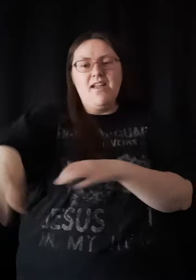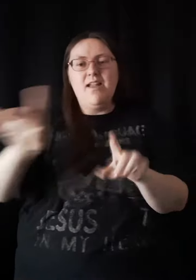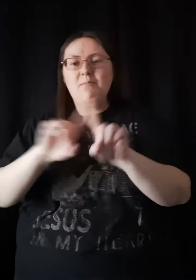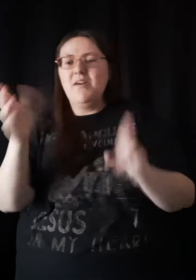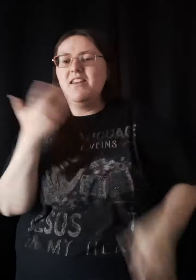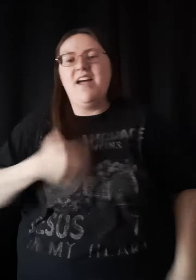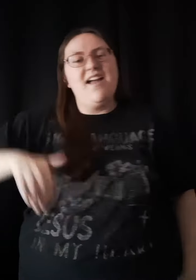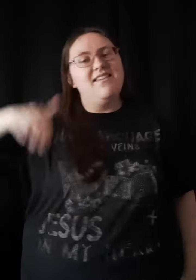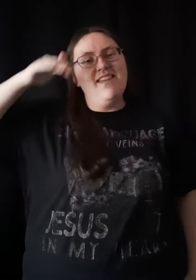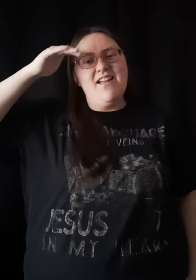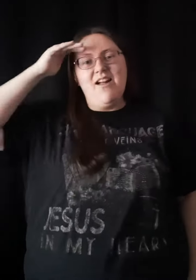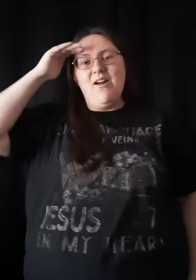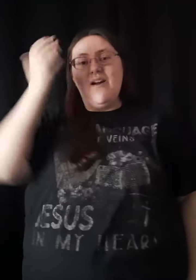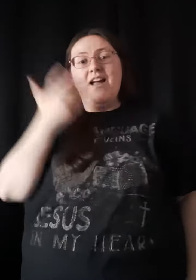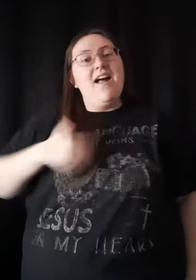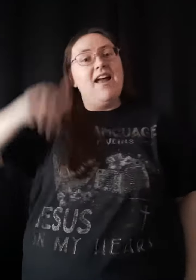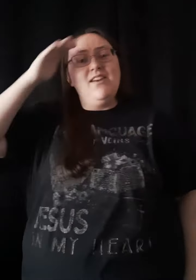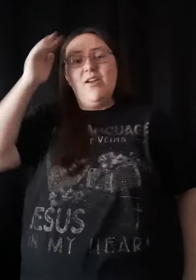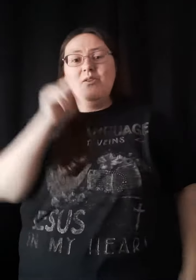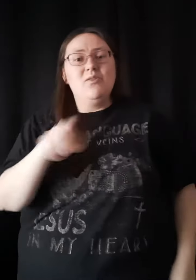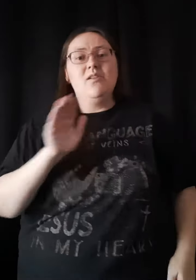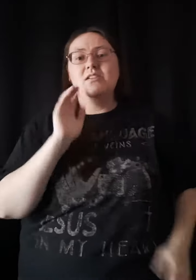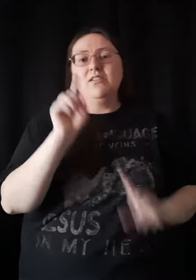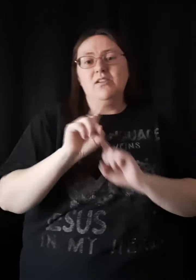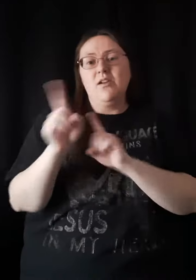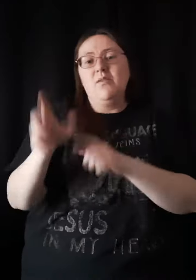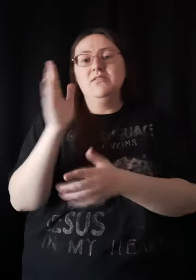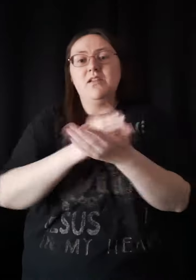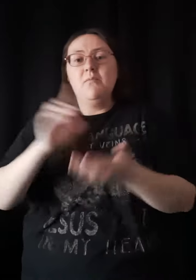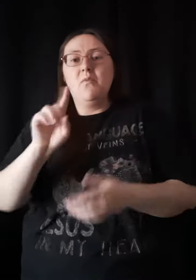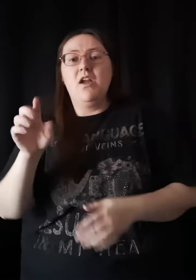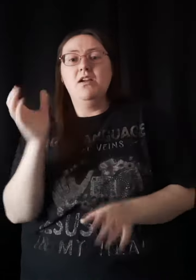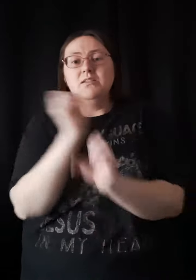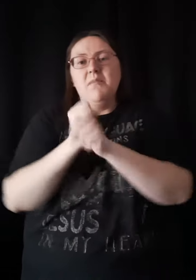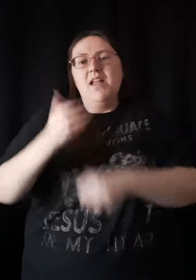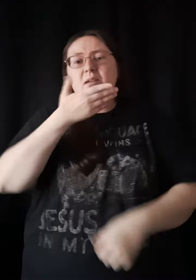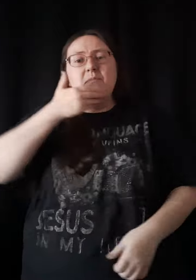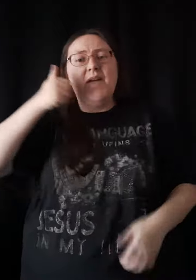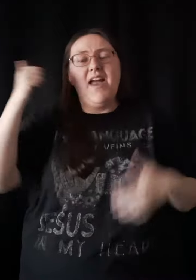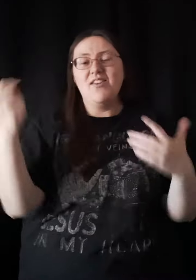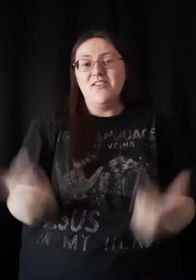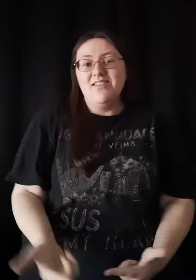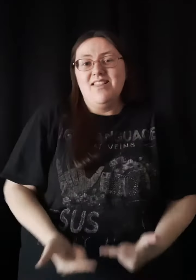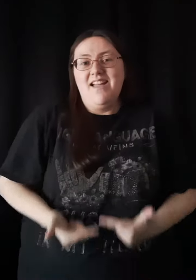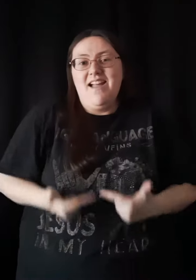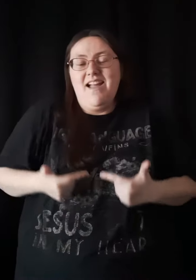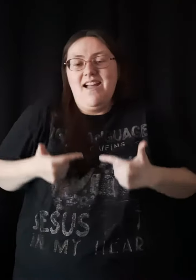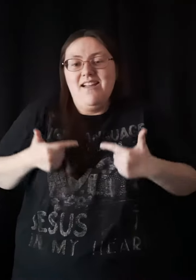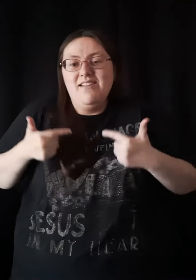But I know And I know you're going somewhere to make a better life